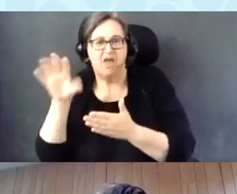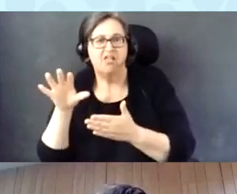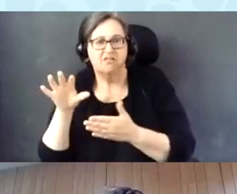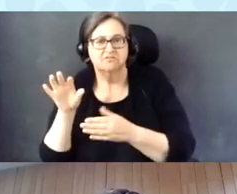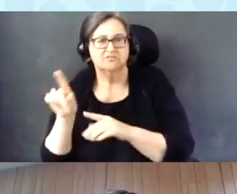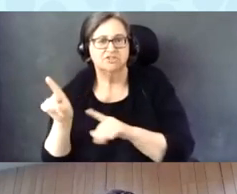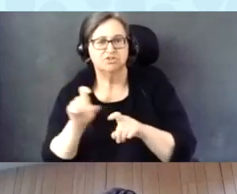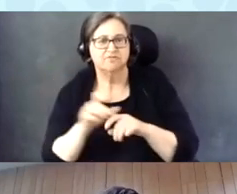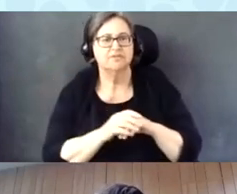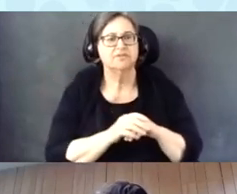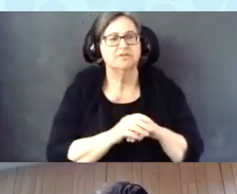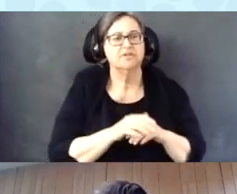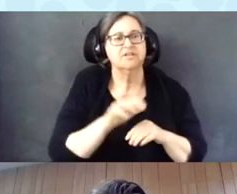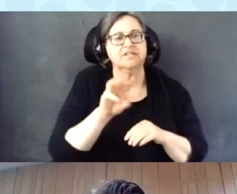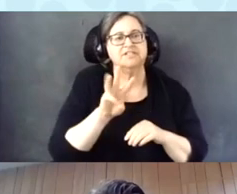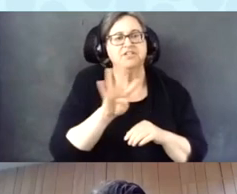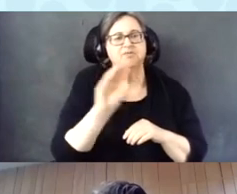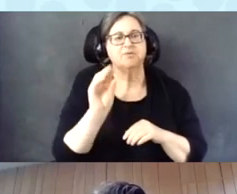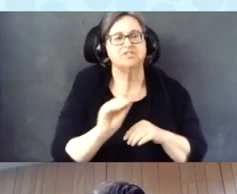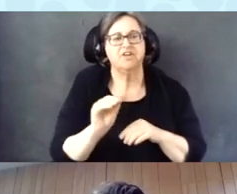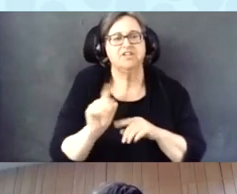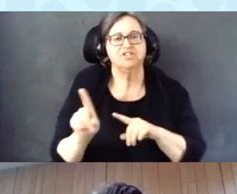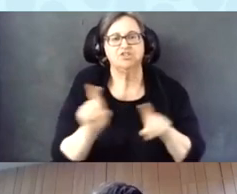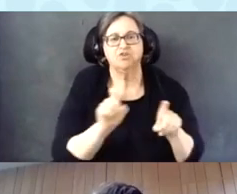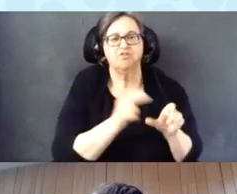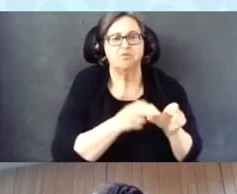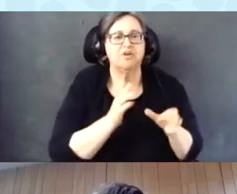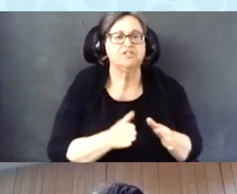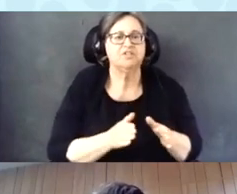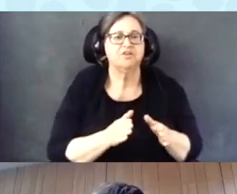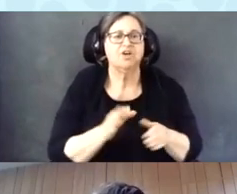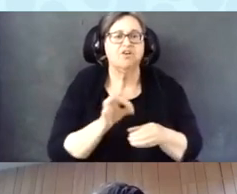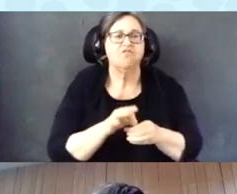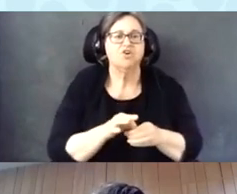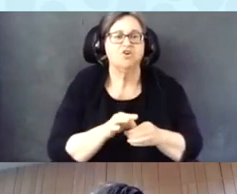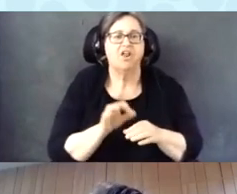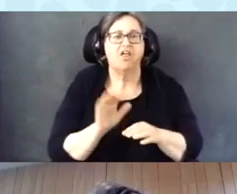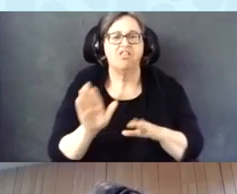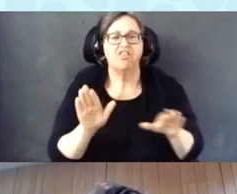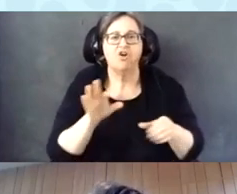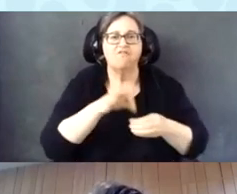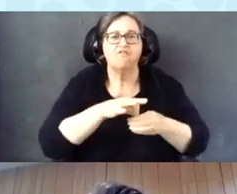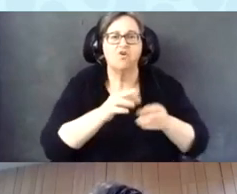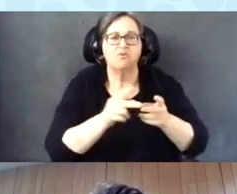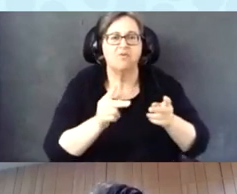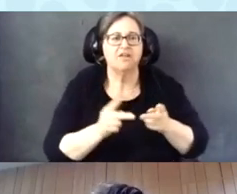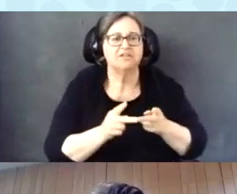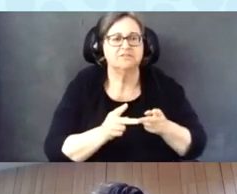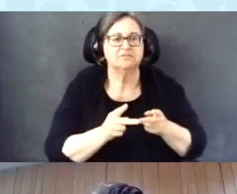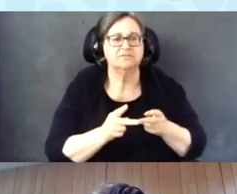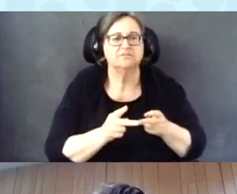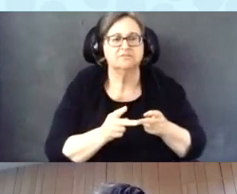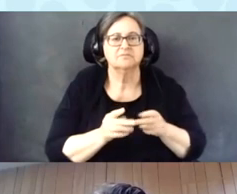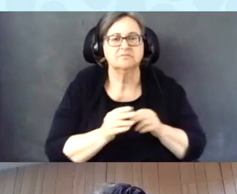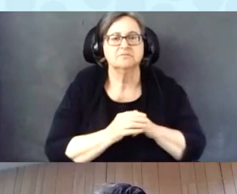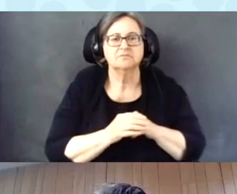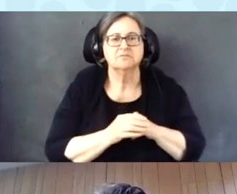And 64% of the survey participants voted at their polling place as 36% of the surveys,